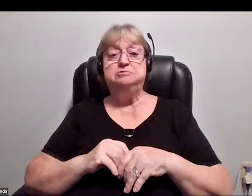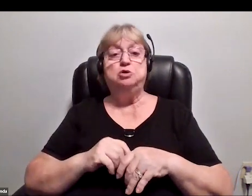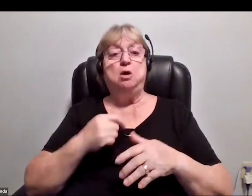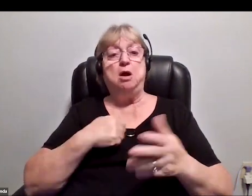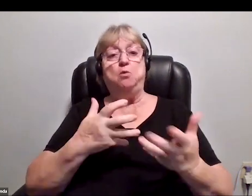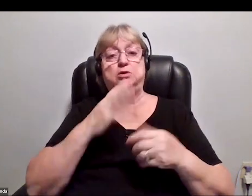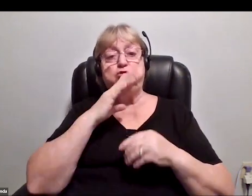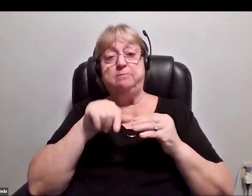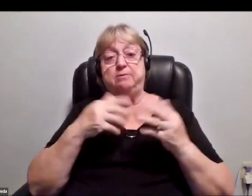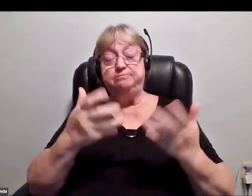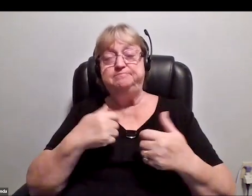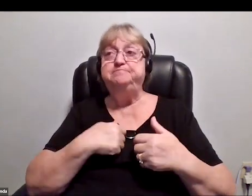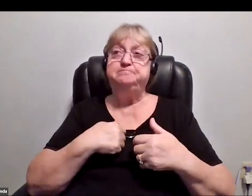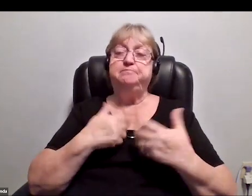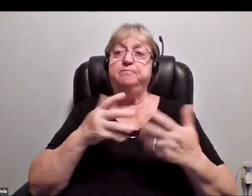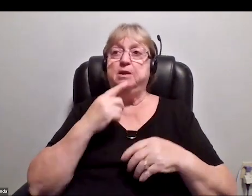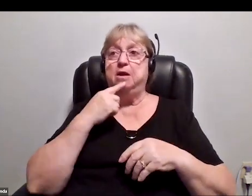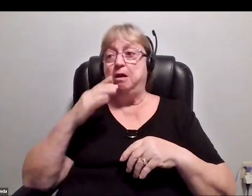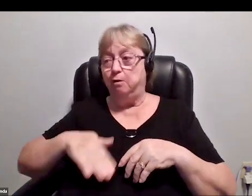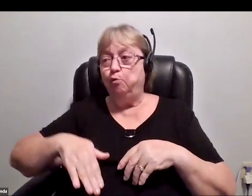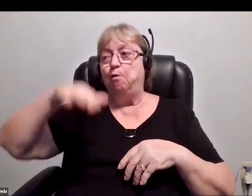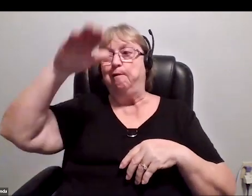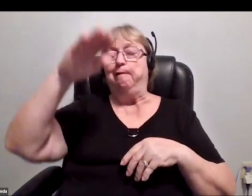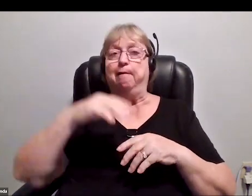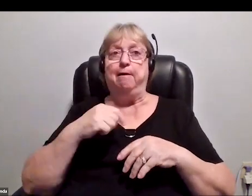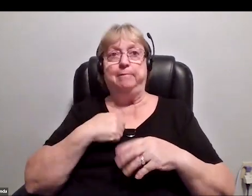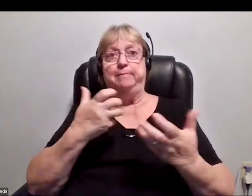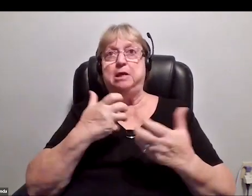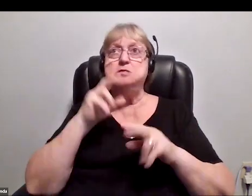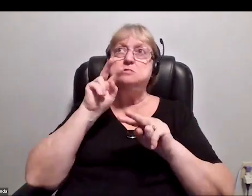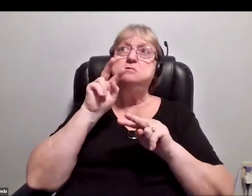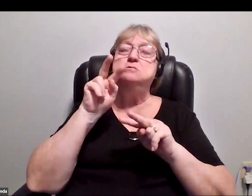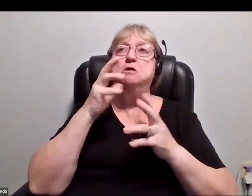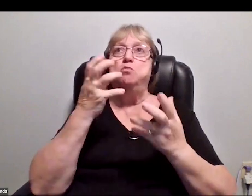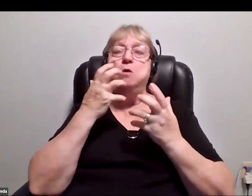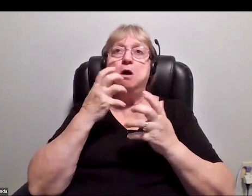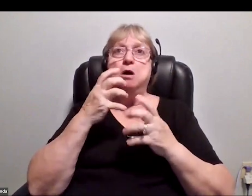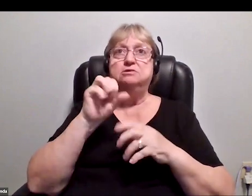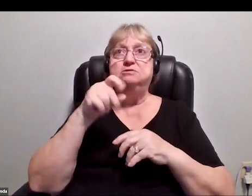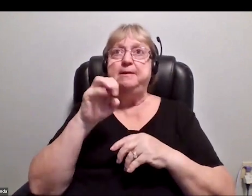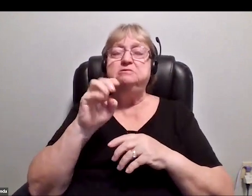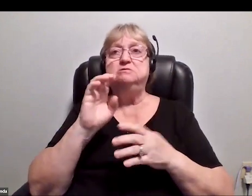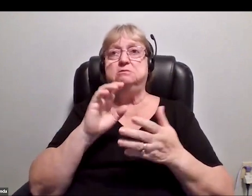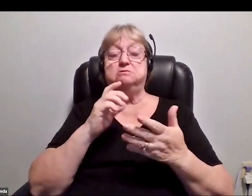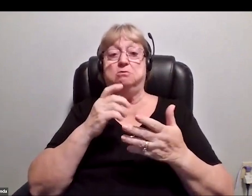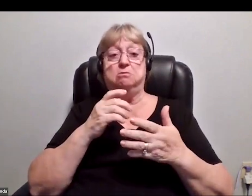Well, I've mentioned my growing up and me wanting to go to space, and certainly as a child, this was my image